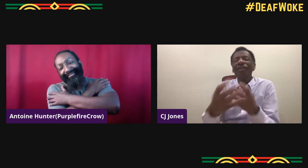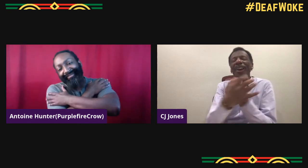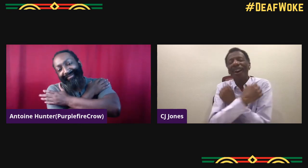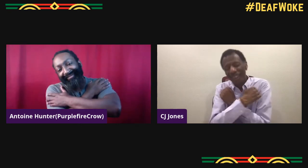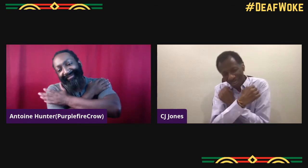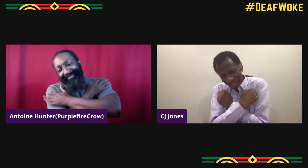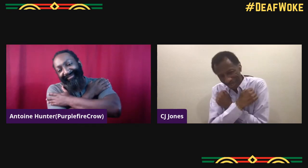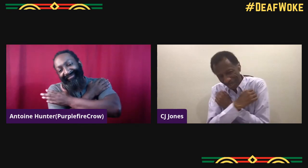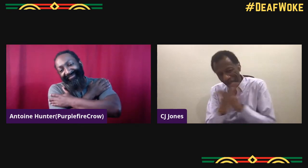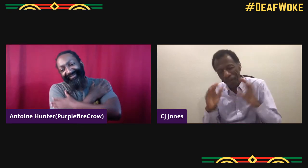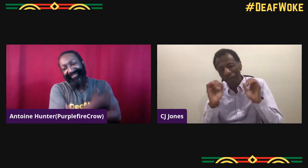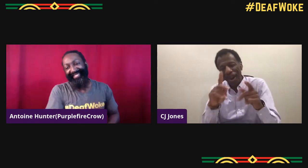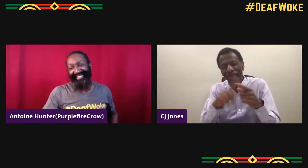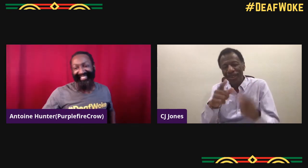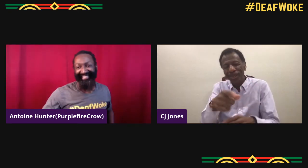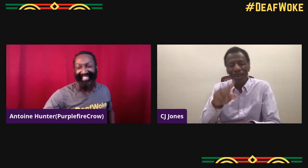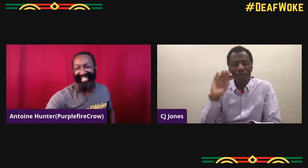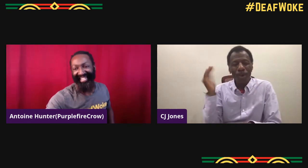just... Big love.